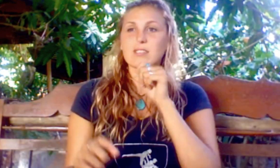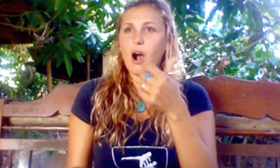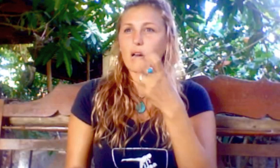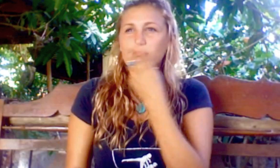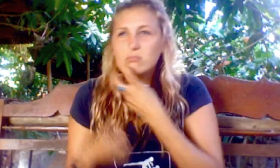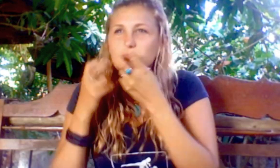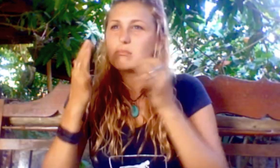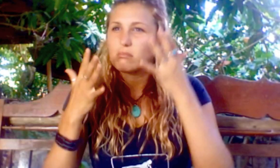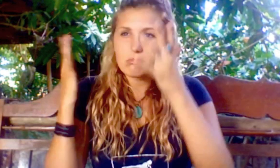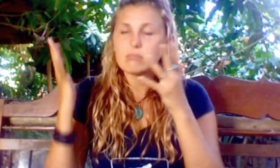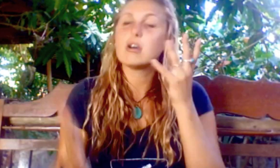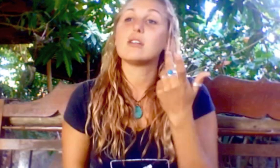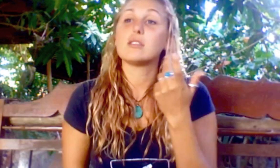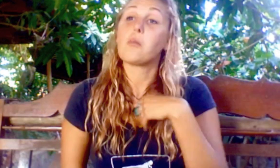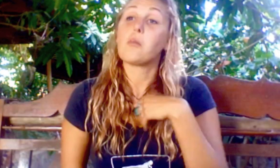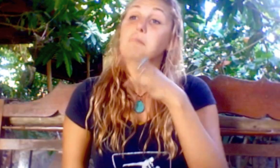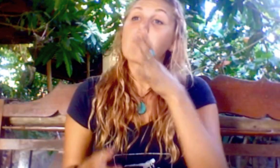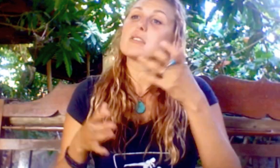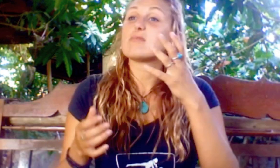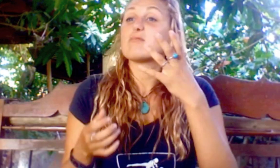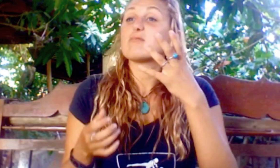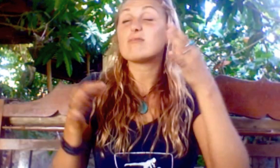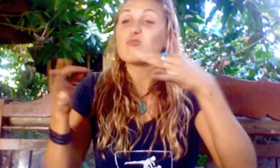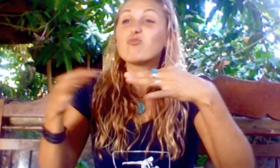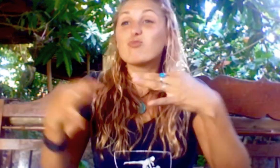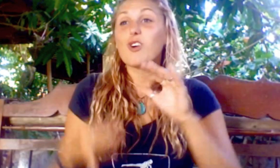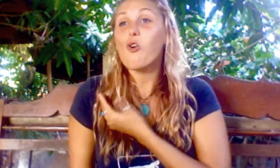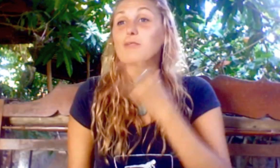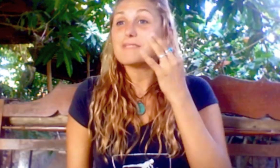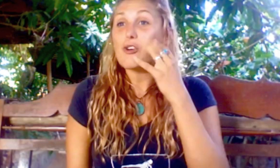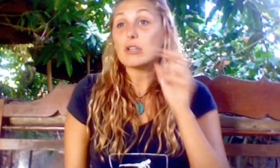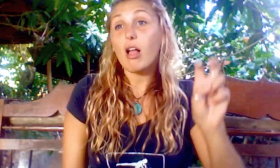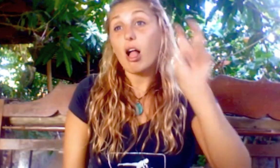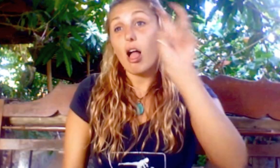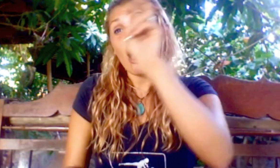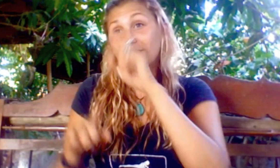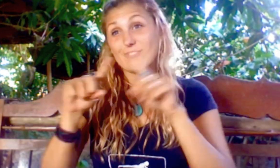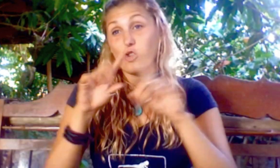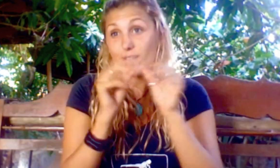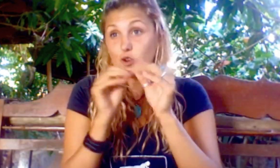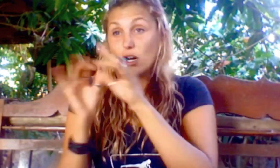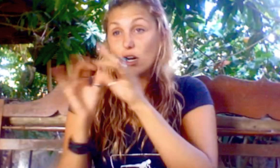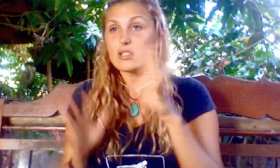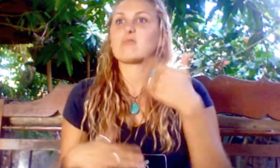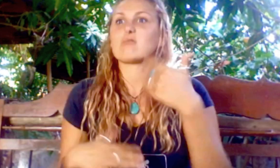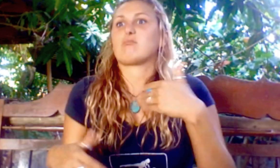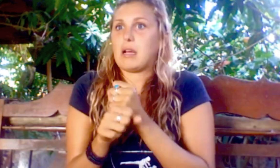instead of spending all of the energy on auditory skills. So, my mom shared that story all over the place which made an